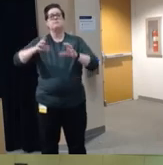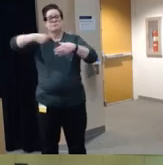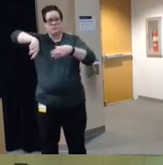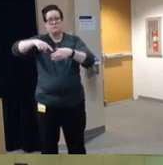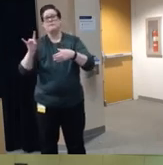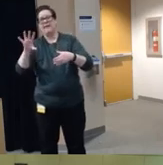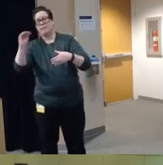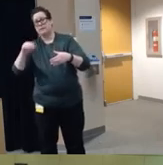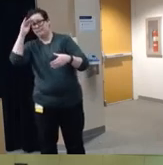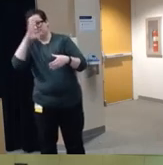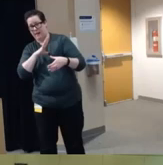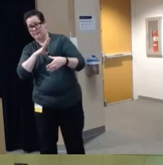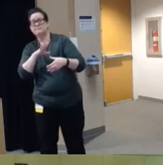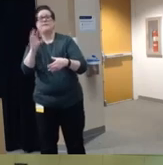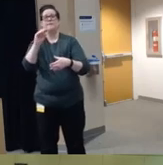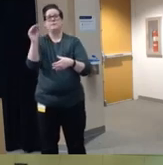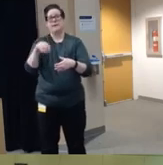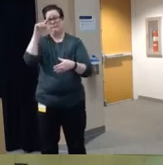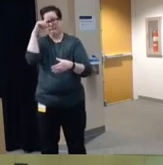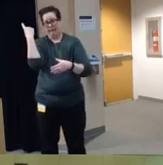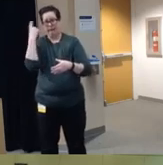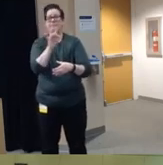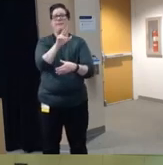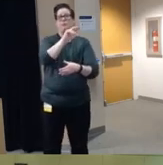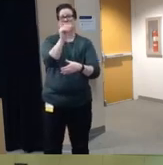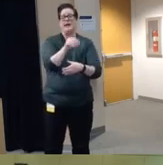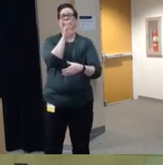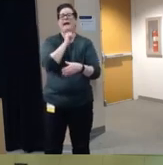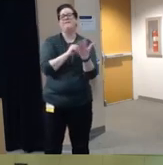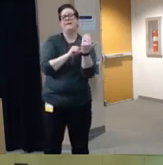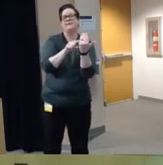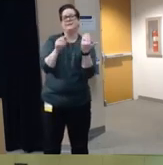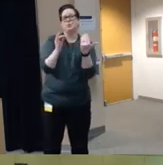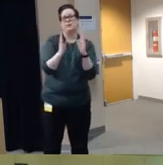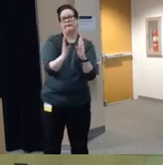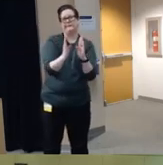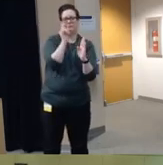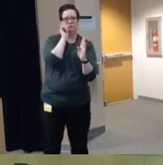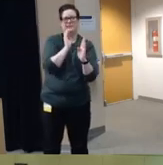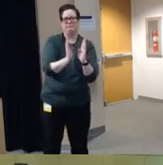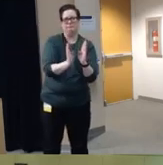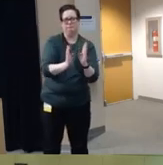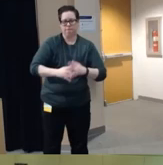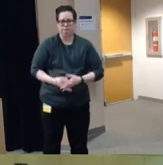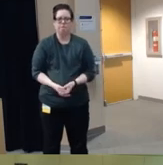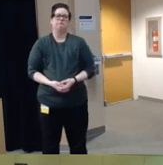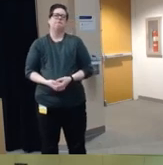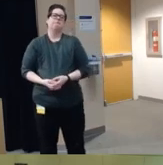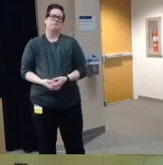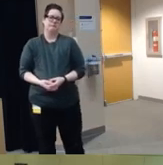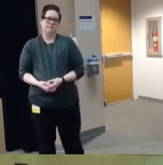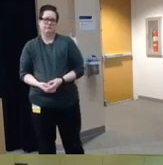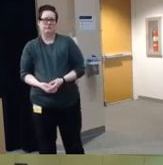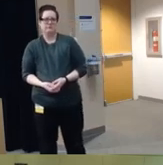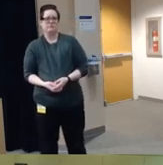were male 50% were black and 83% were between the ages of 15 and 19 years old uh the data in this